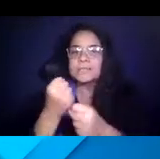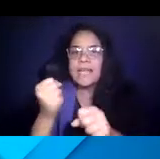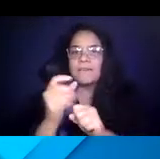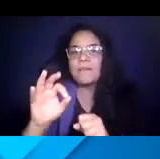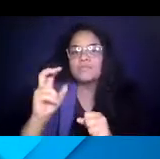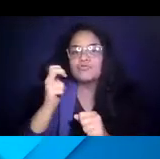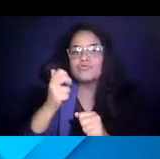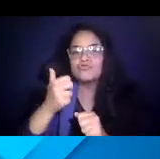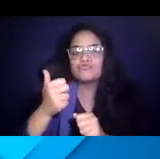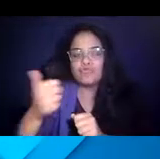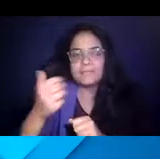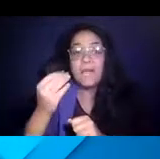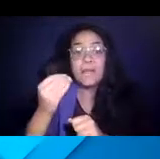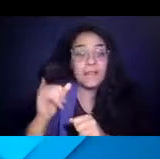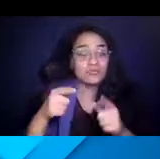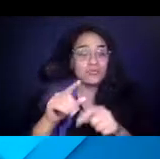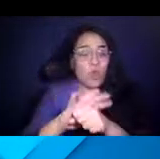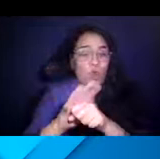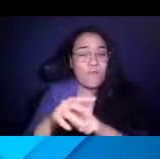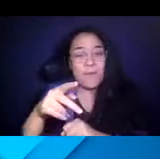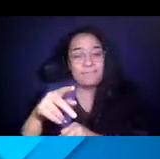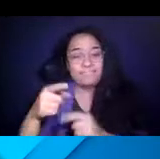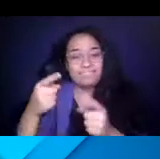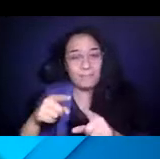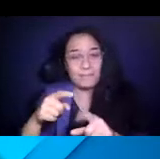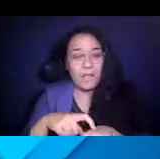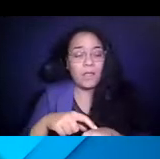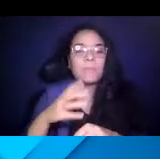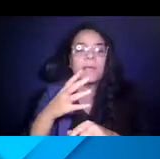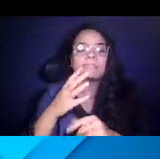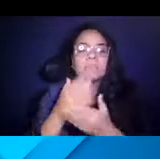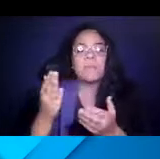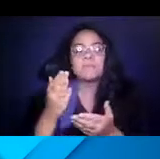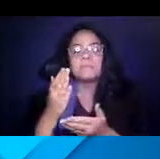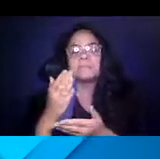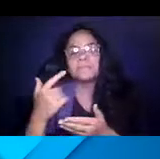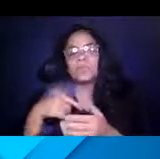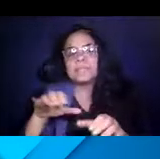14:50:45 And then an image there of some of the things we did internally, such as employee